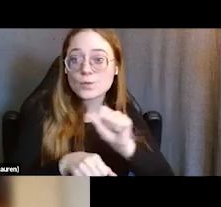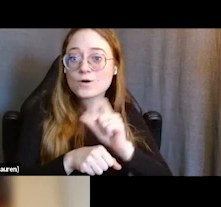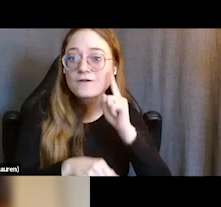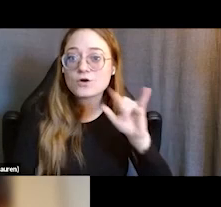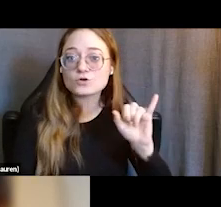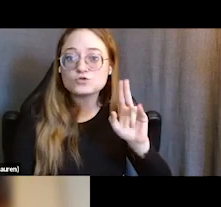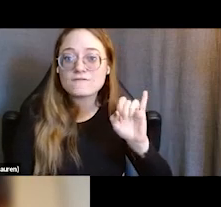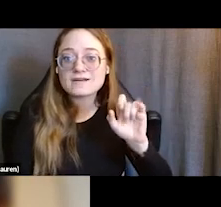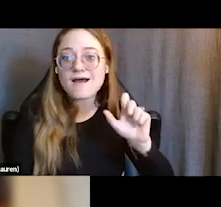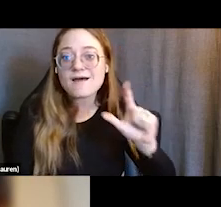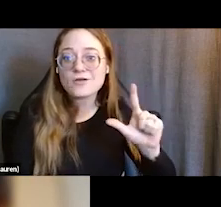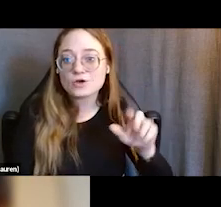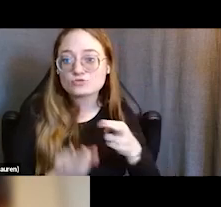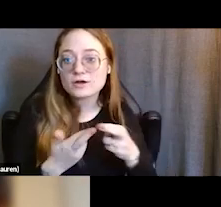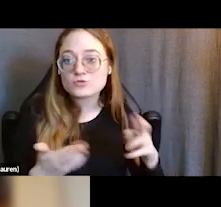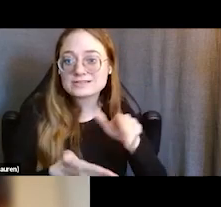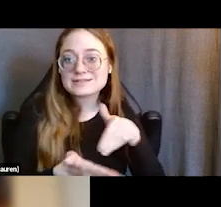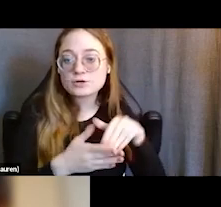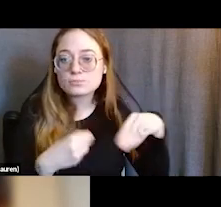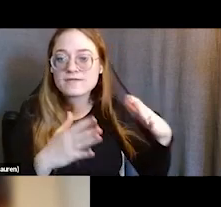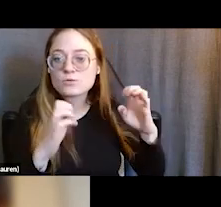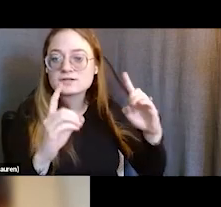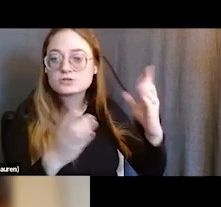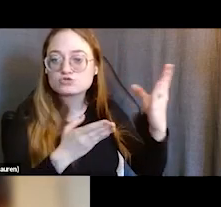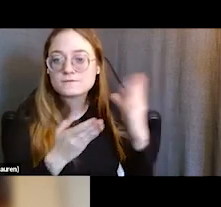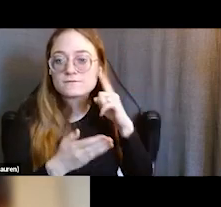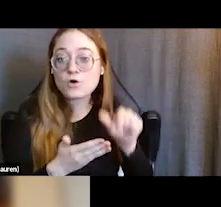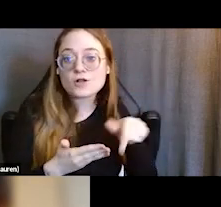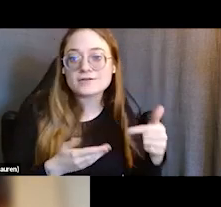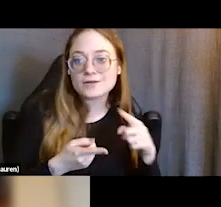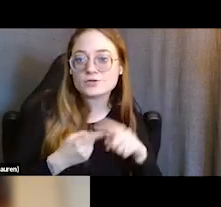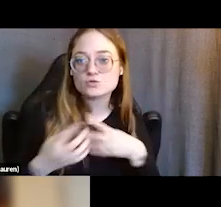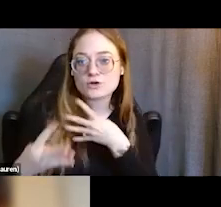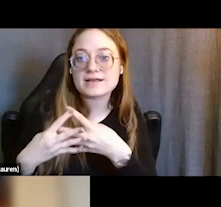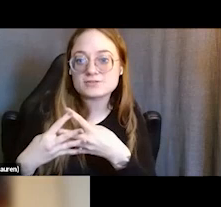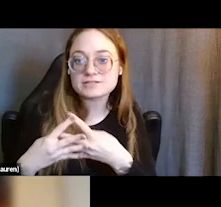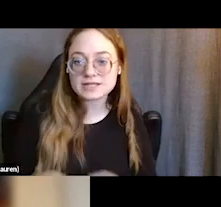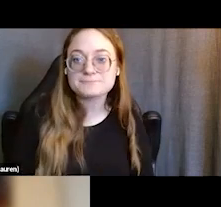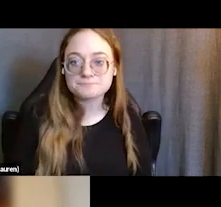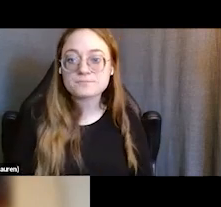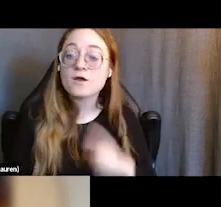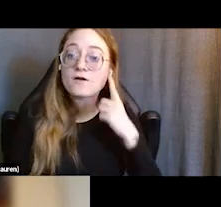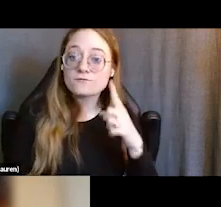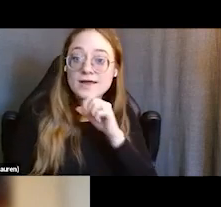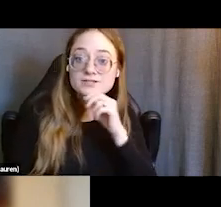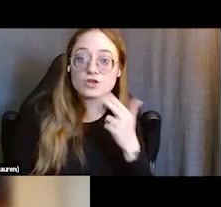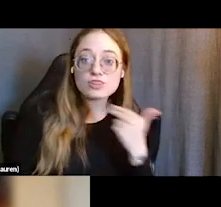a program that provides education services as an alternative to our incarceration to young people ages 13 to 17,